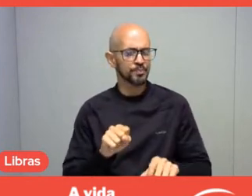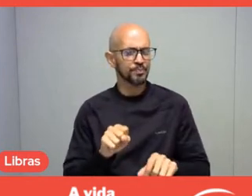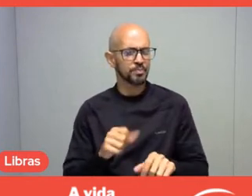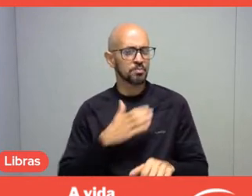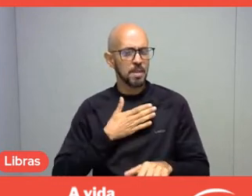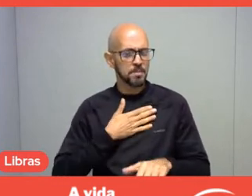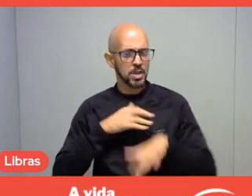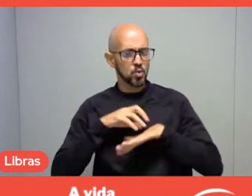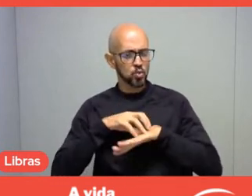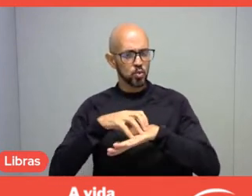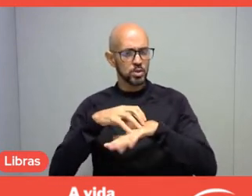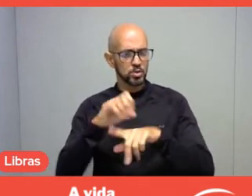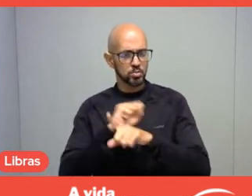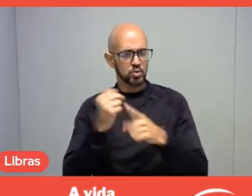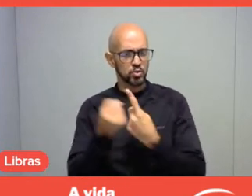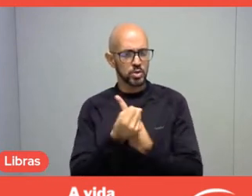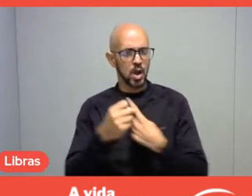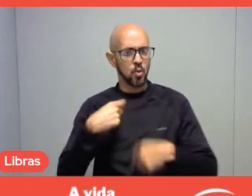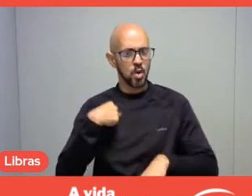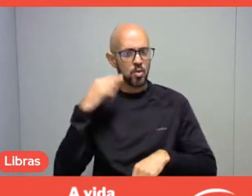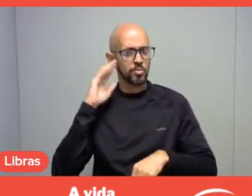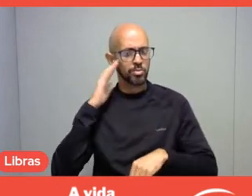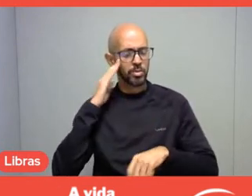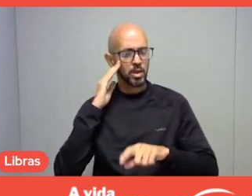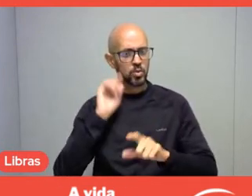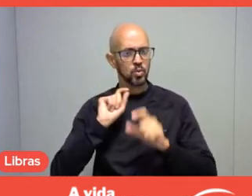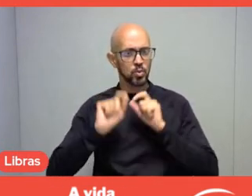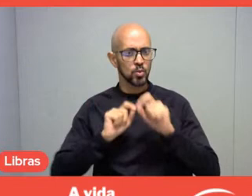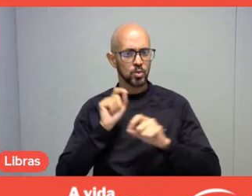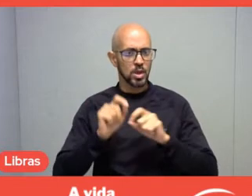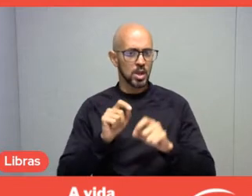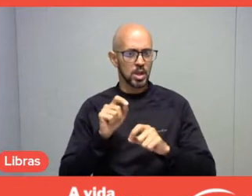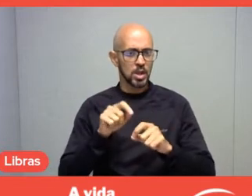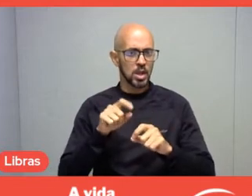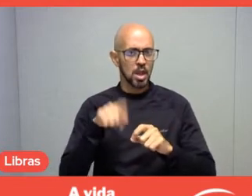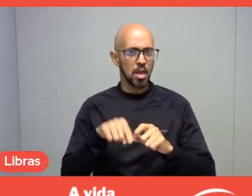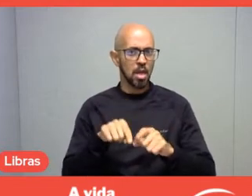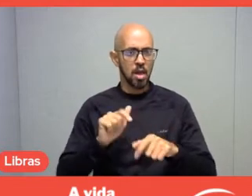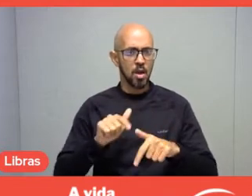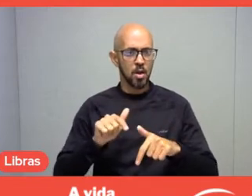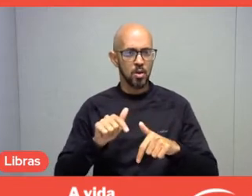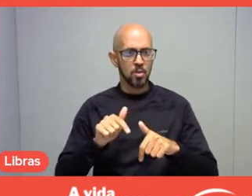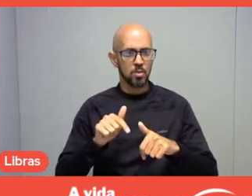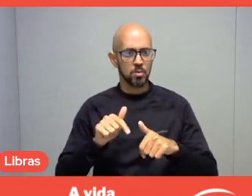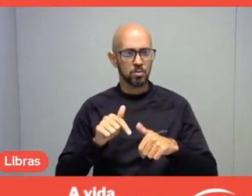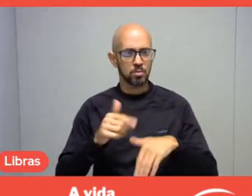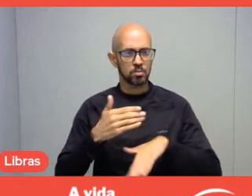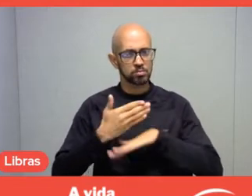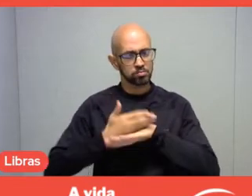I consider social tourism as an activity of social transformation,